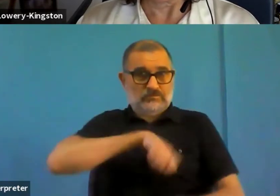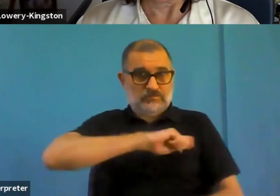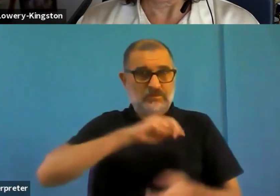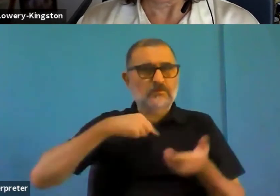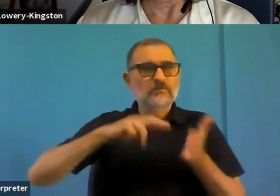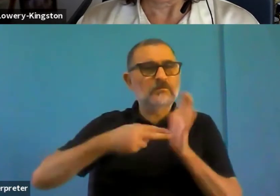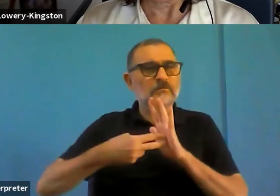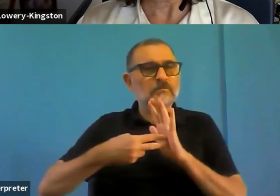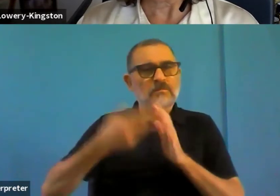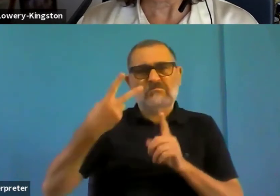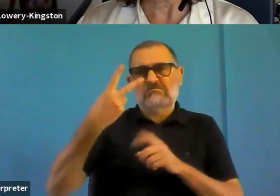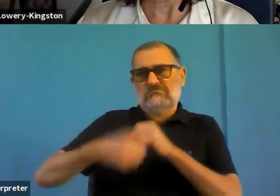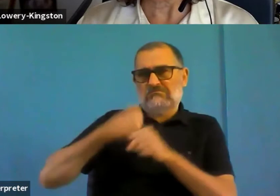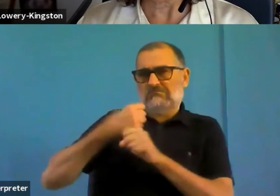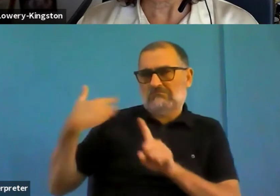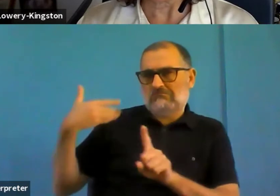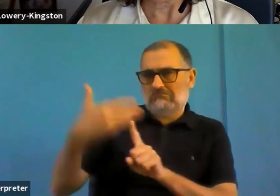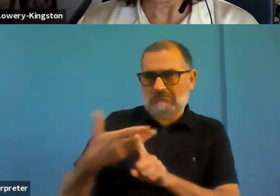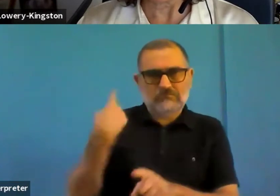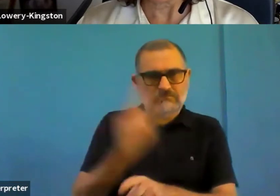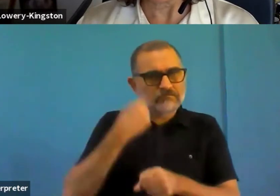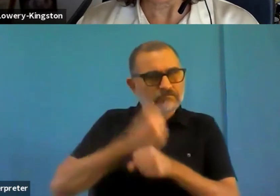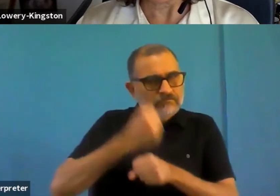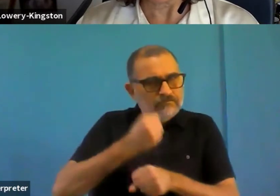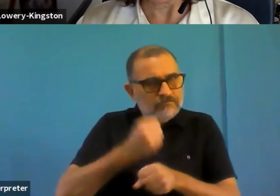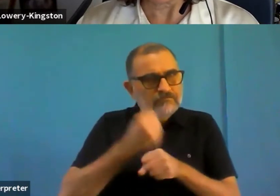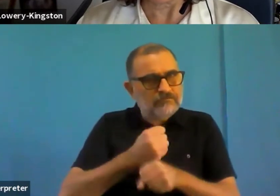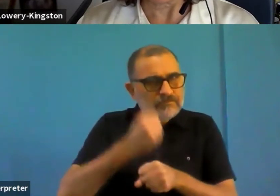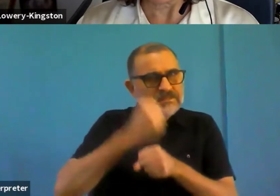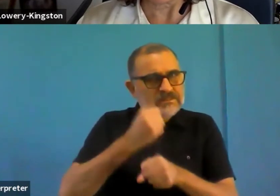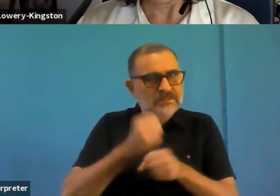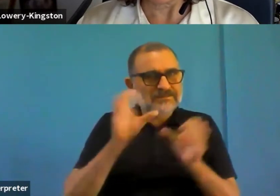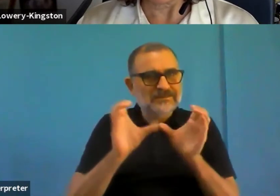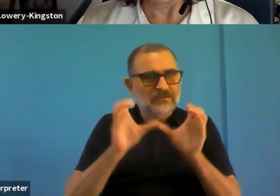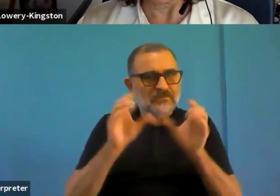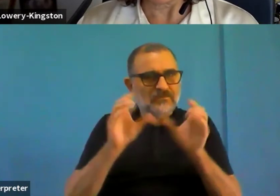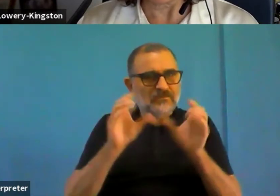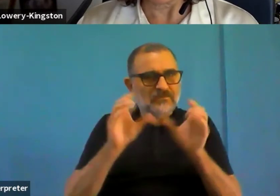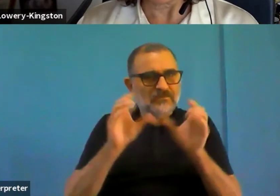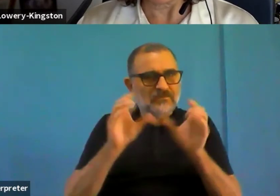And also the procurers will be able to find experts if we succeed with with making sure